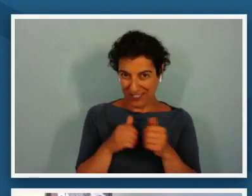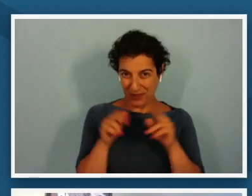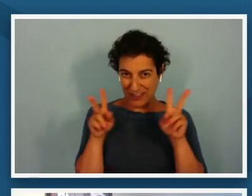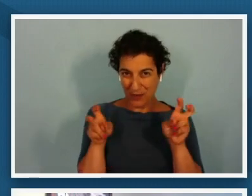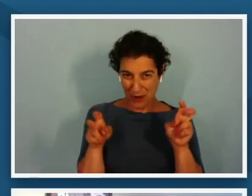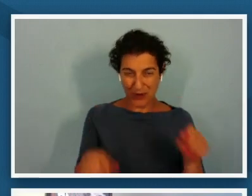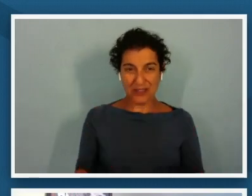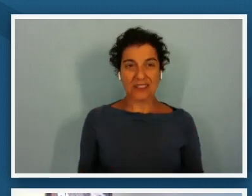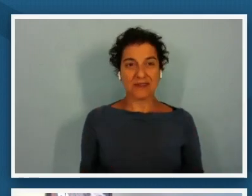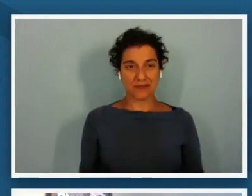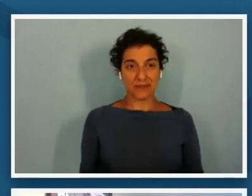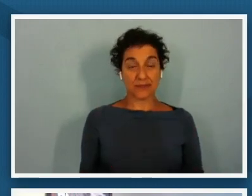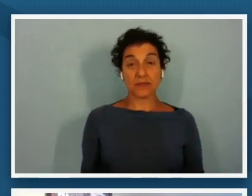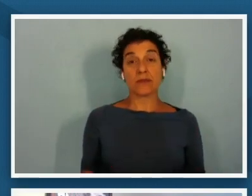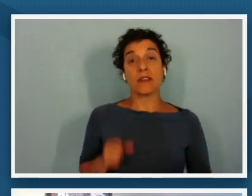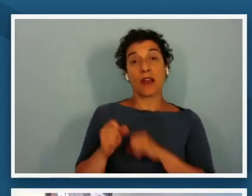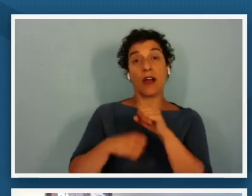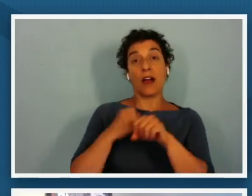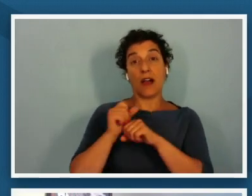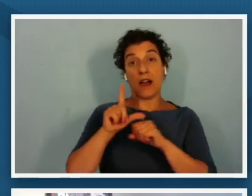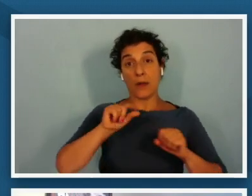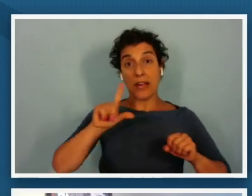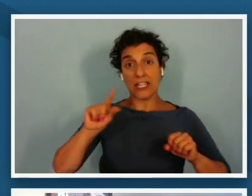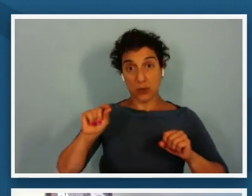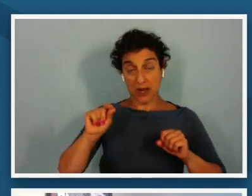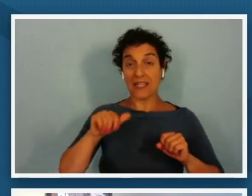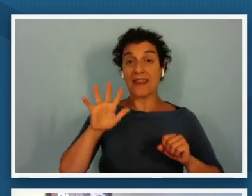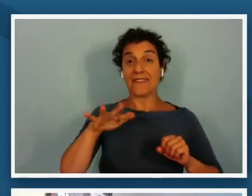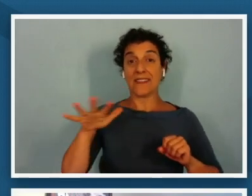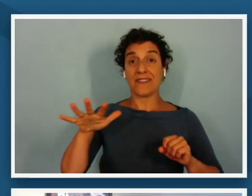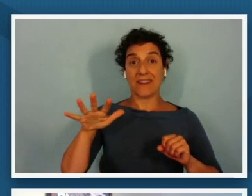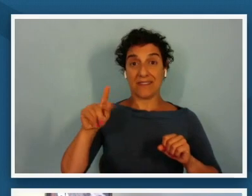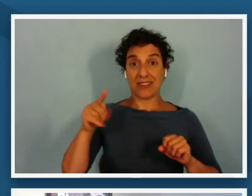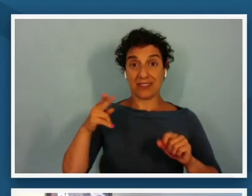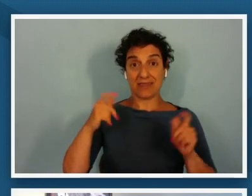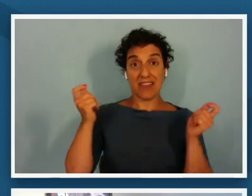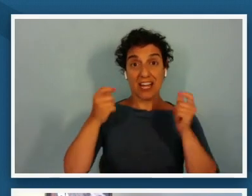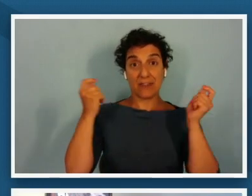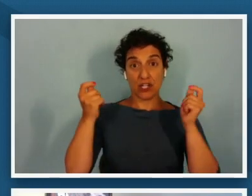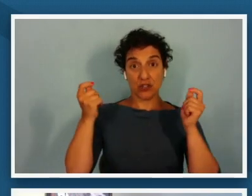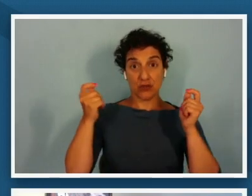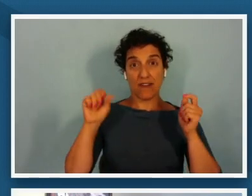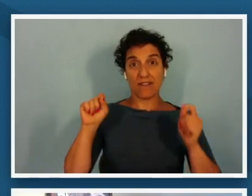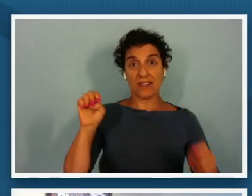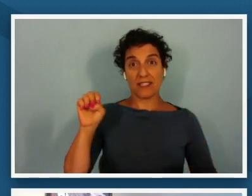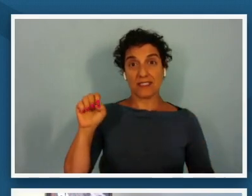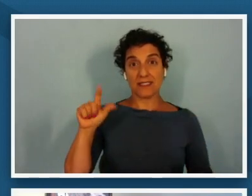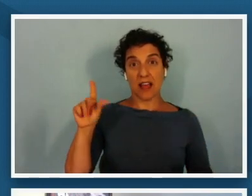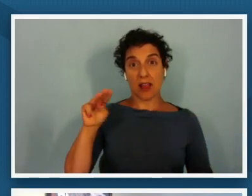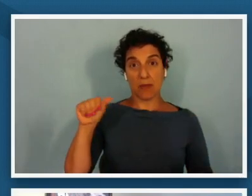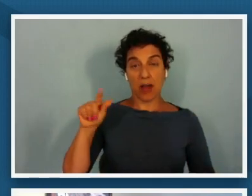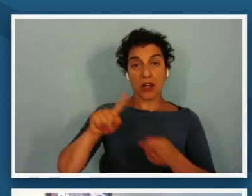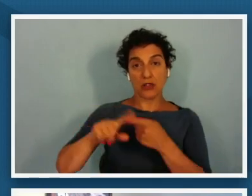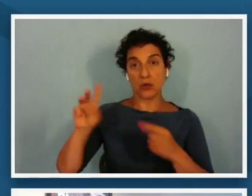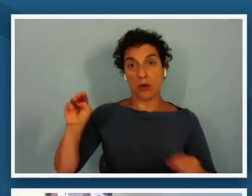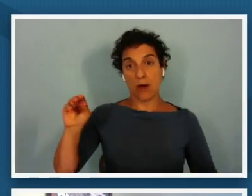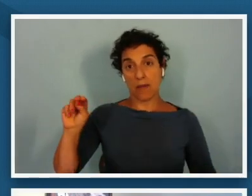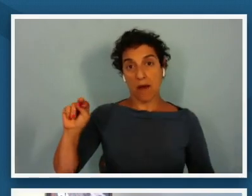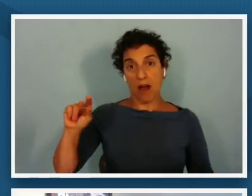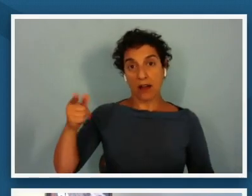in 2020 it was the 55th anniversary of the selma